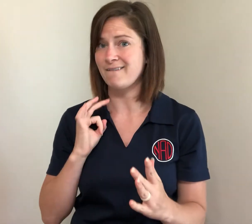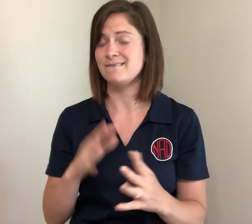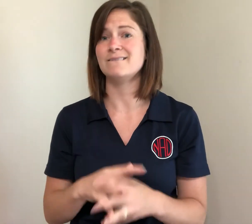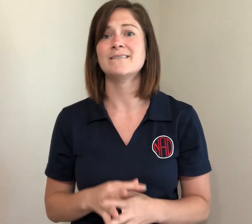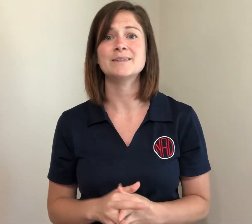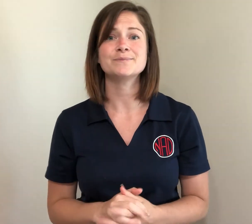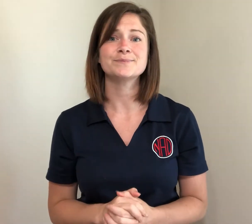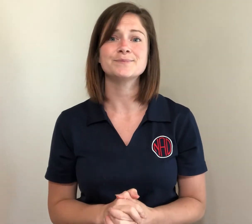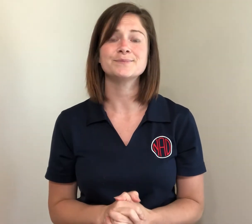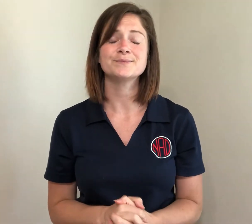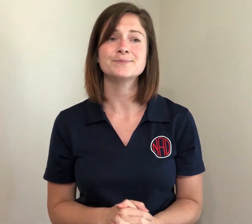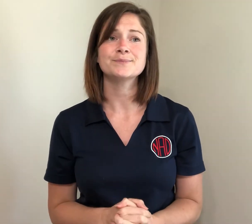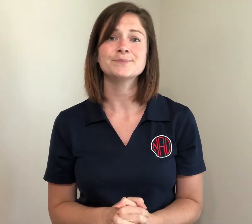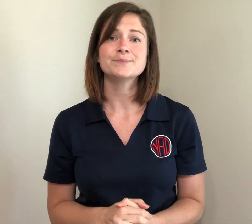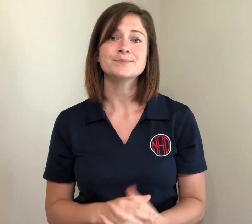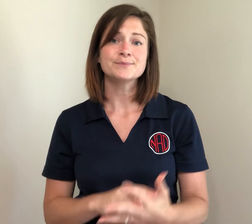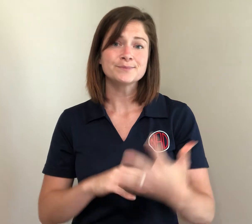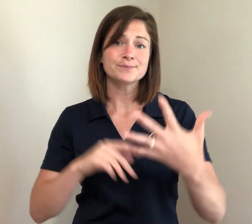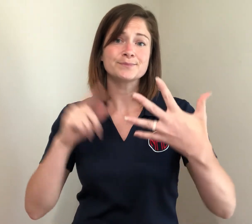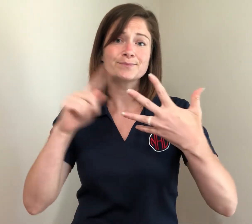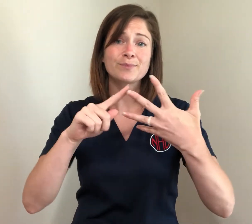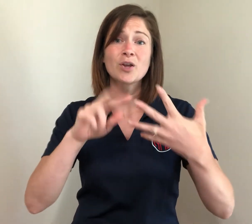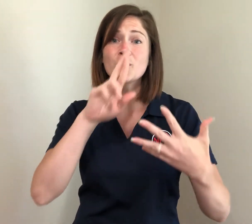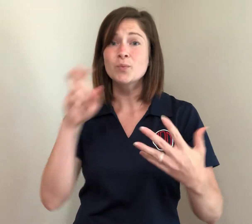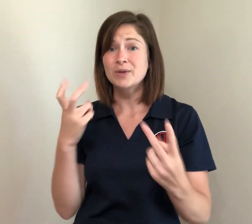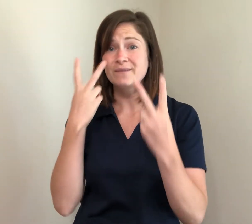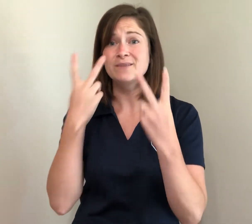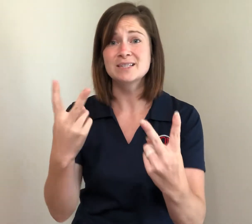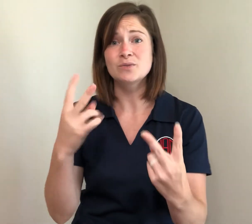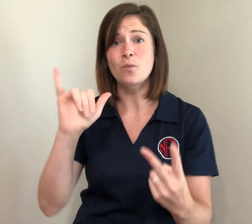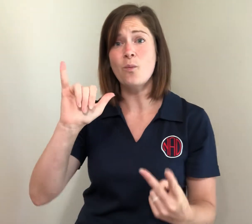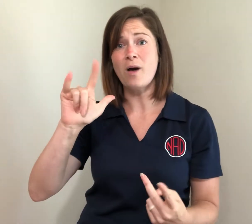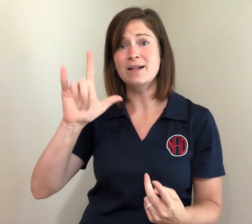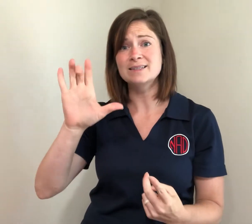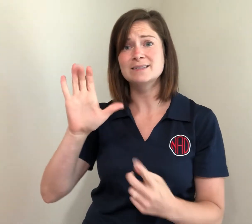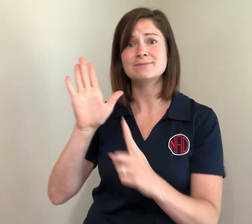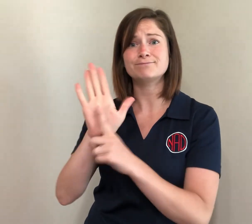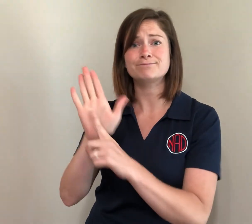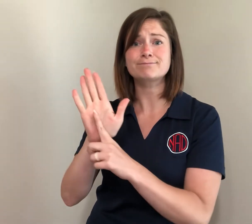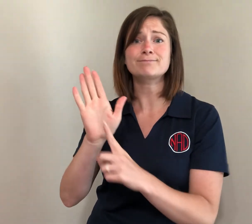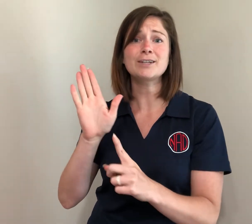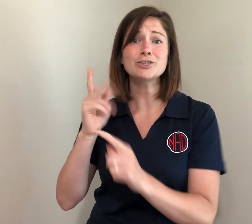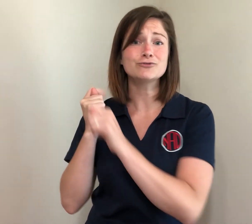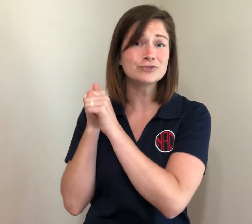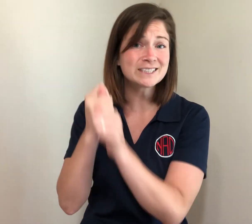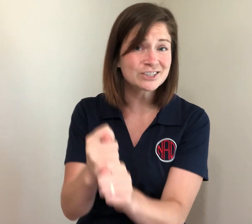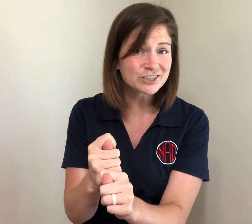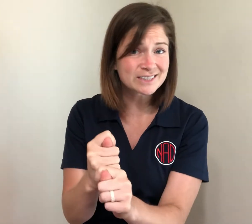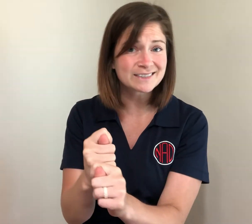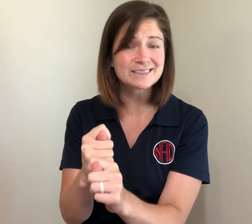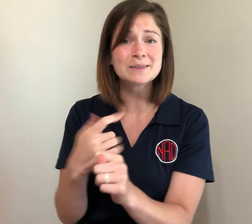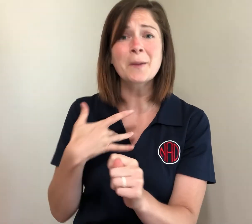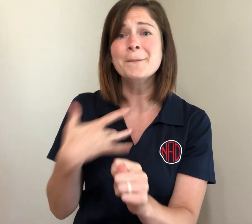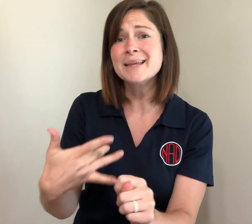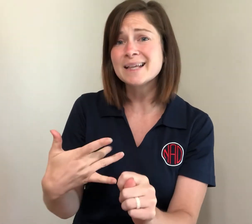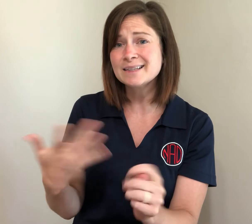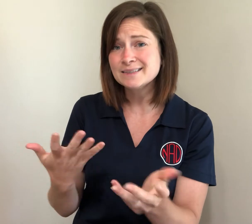which includes revisiting its traditions;